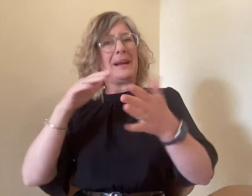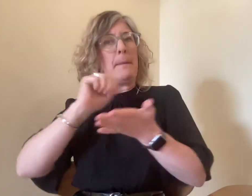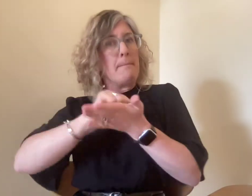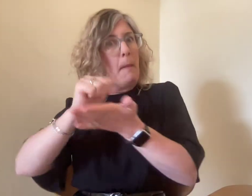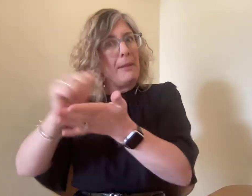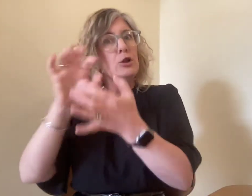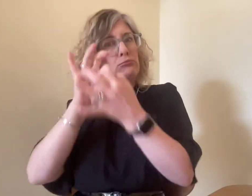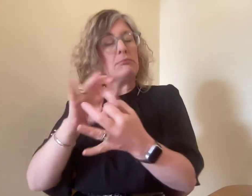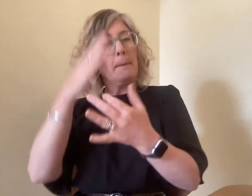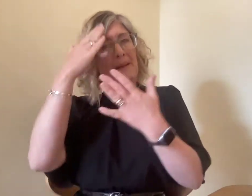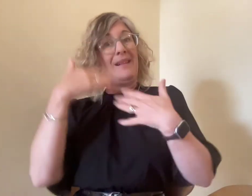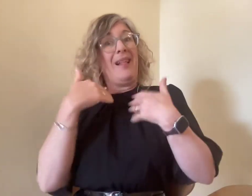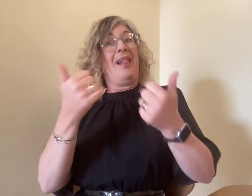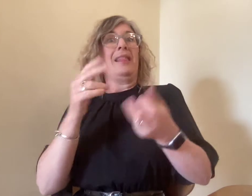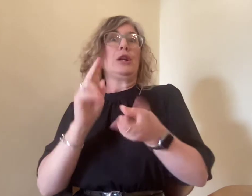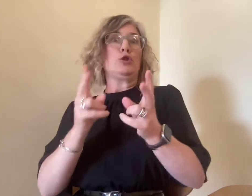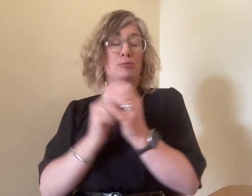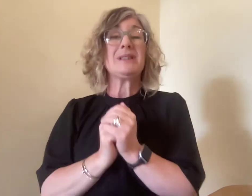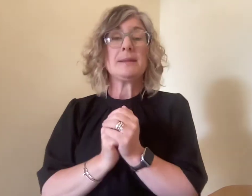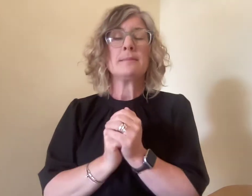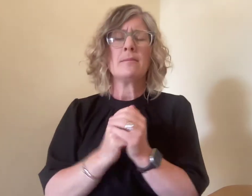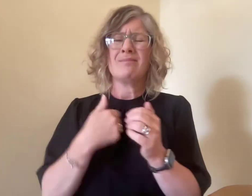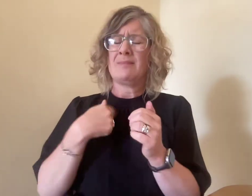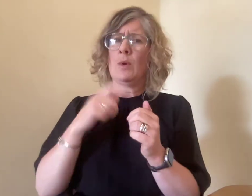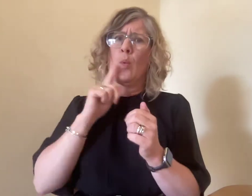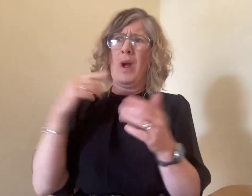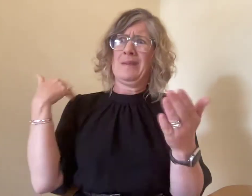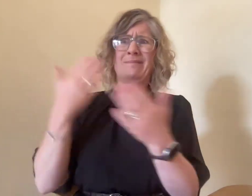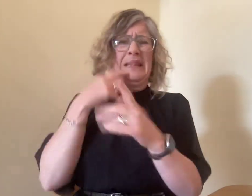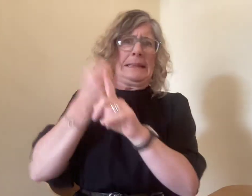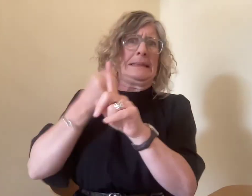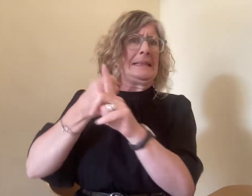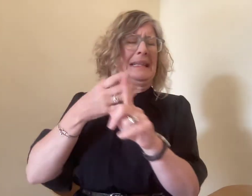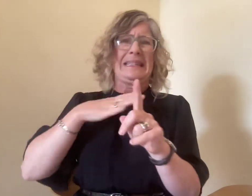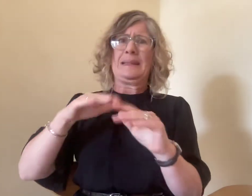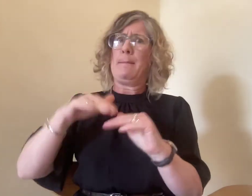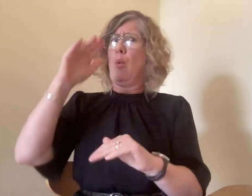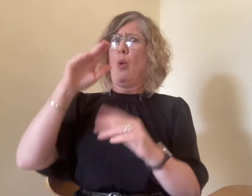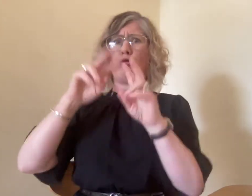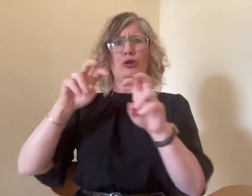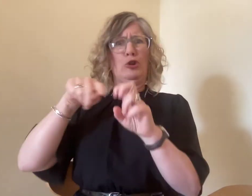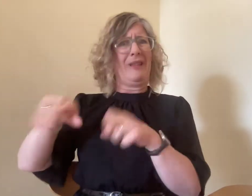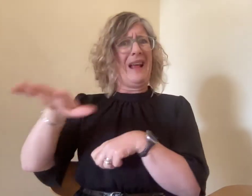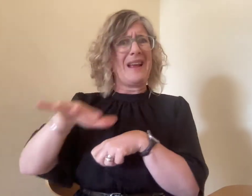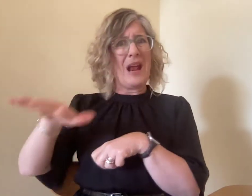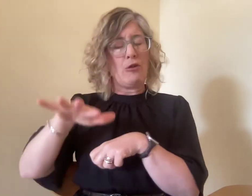on the topic of mental health interpreting. I have long advocated for more research in this understudied area,